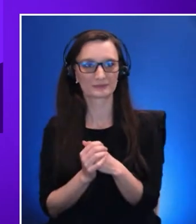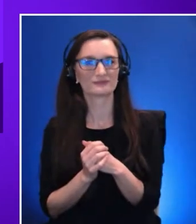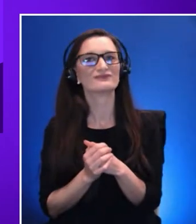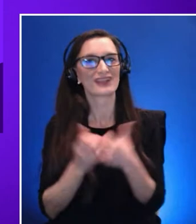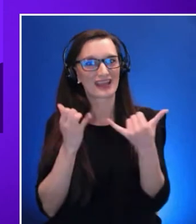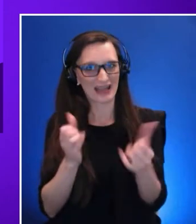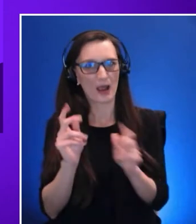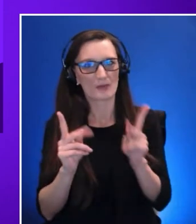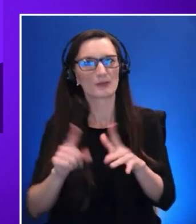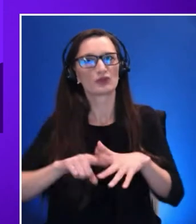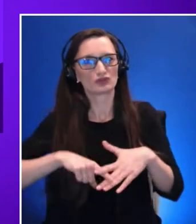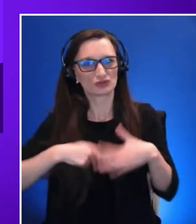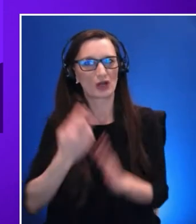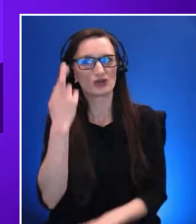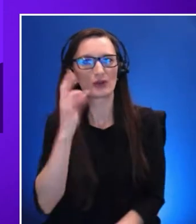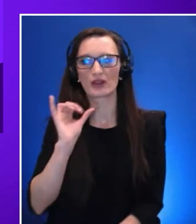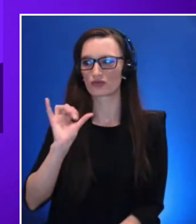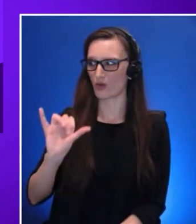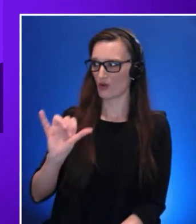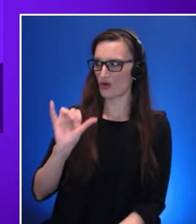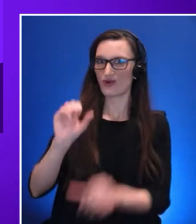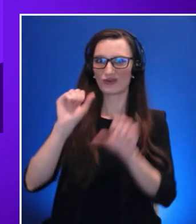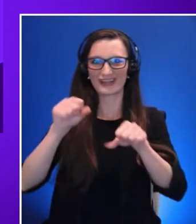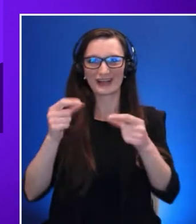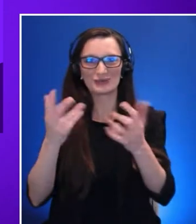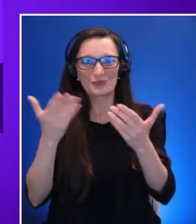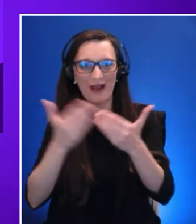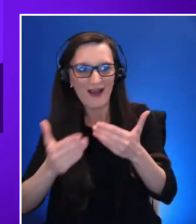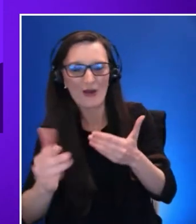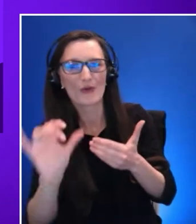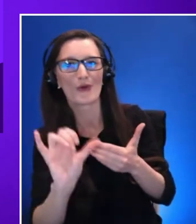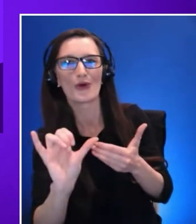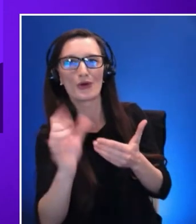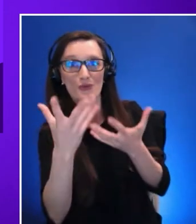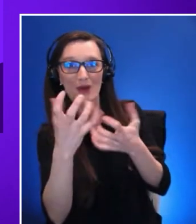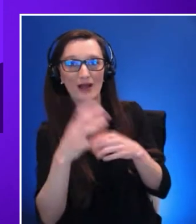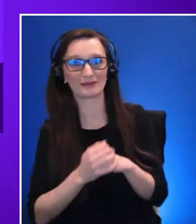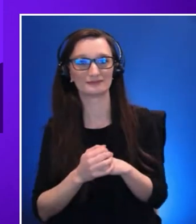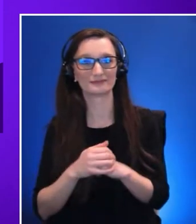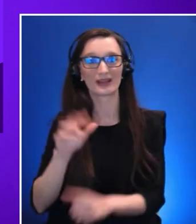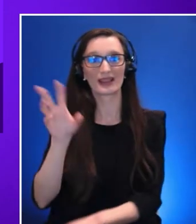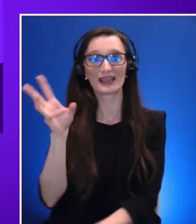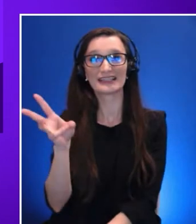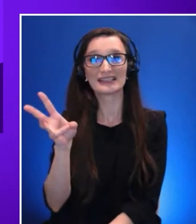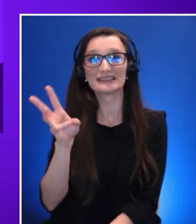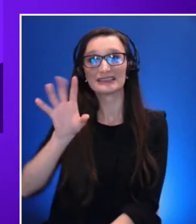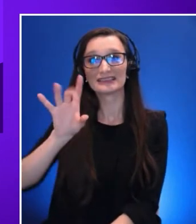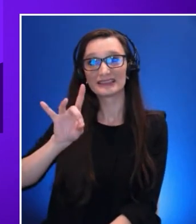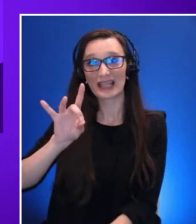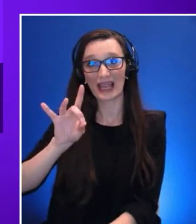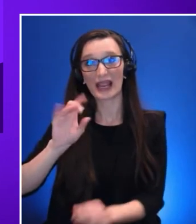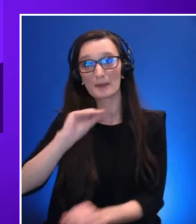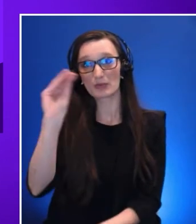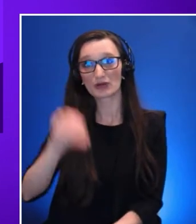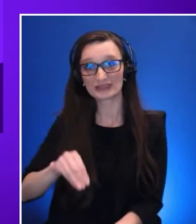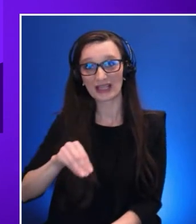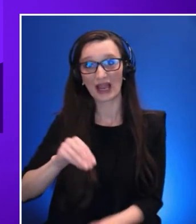68 of consumers said that COVID 19 elevated their expectations of companies digital capabilities